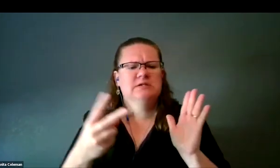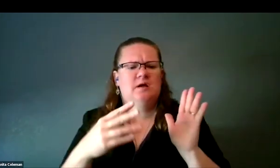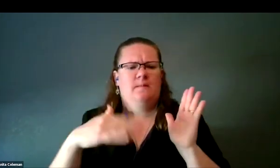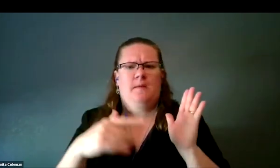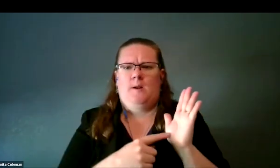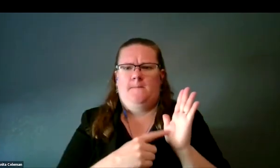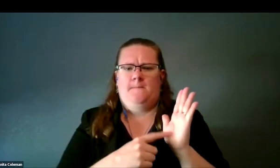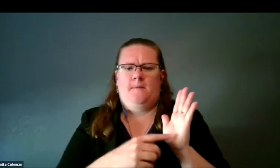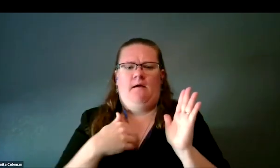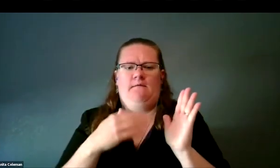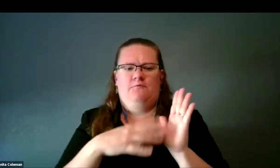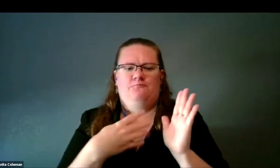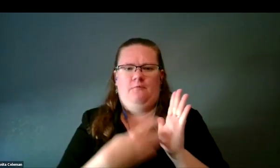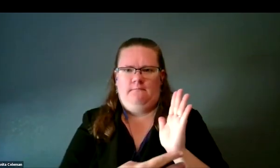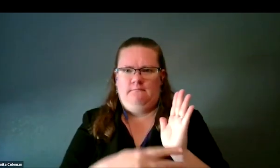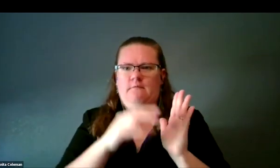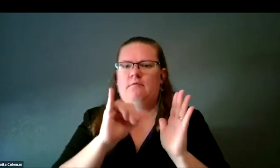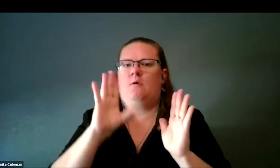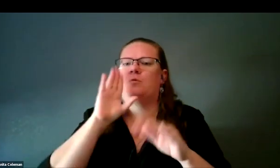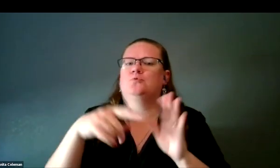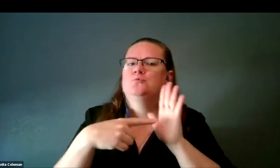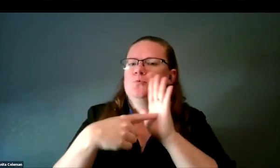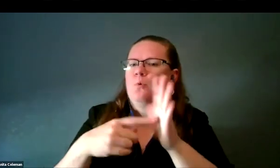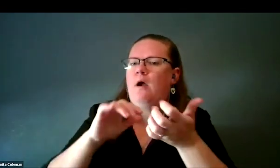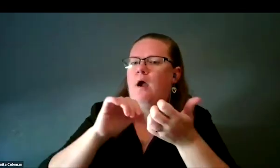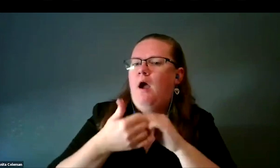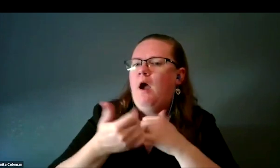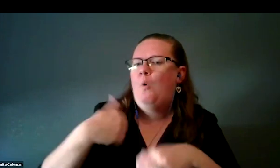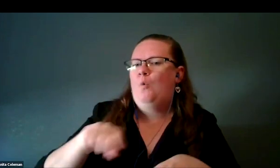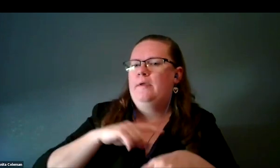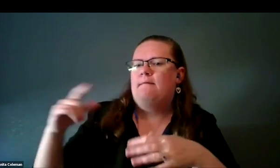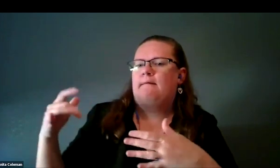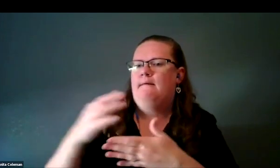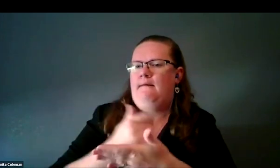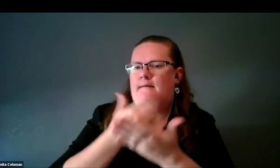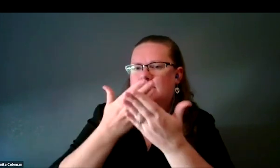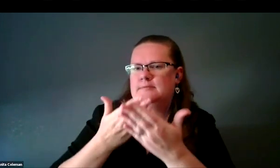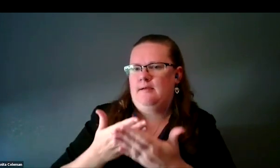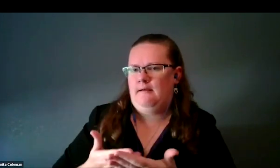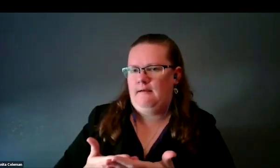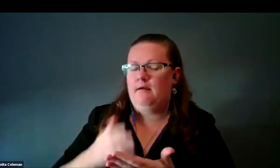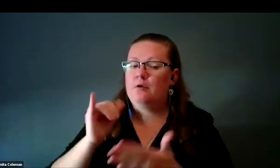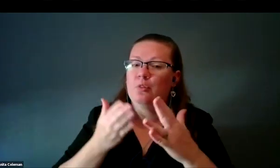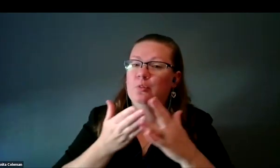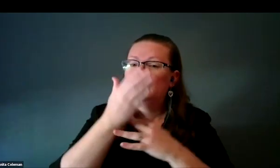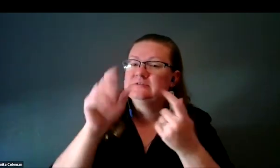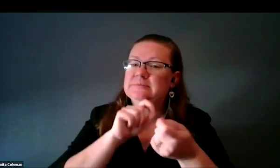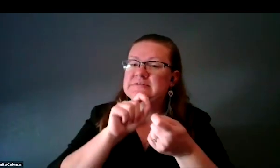I have a little graphic that demonstrates the way that astronomers get data is we get it through specific instrumentation,